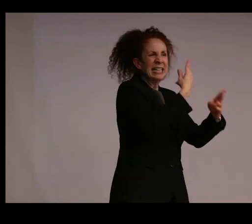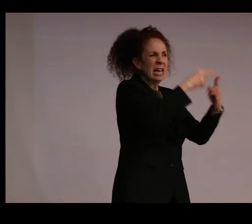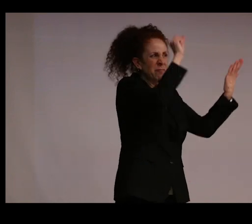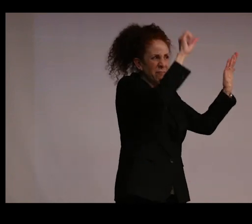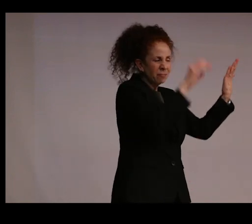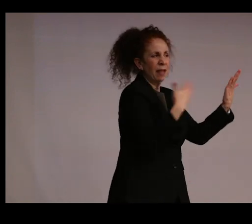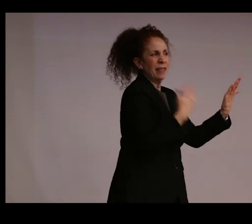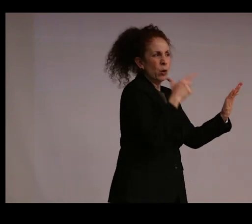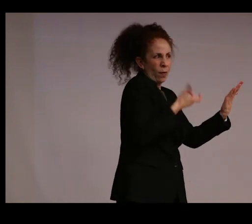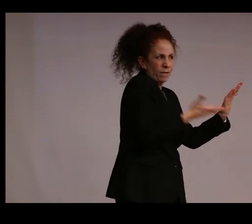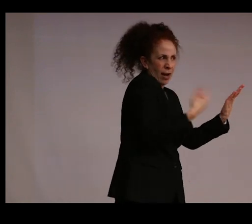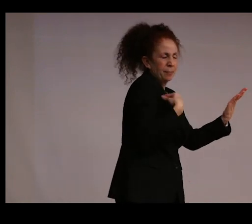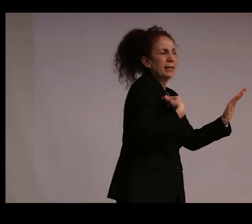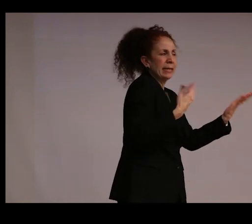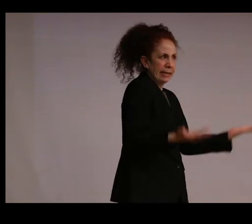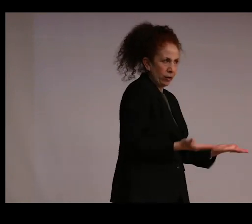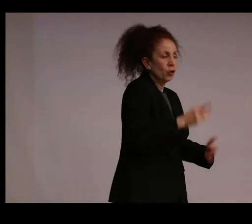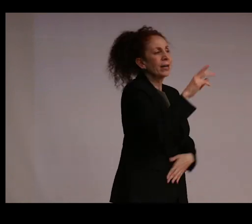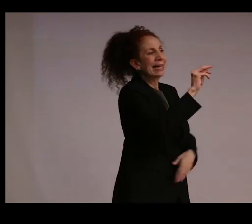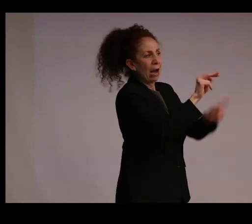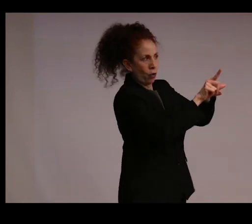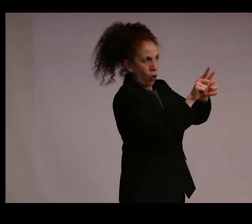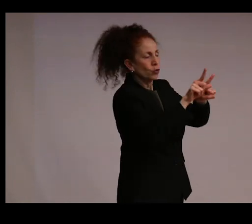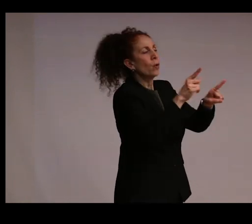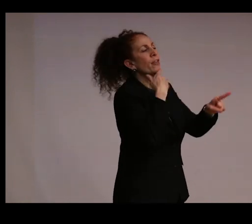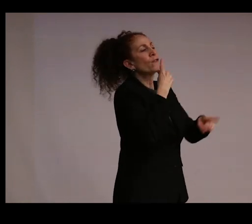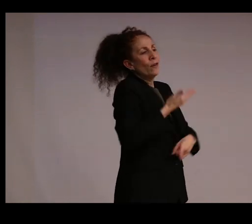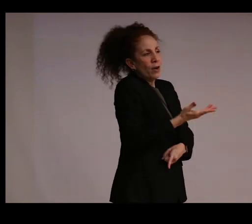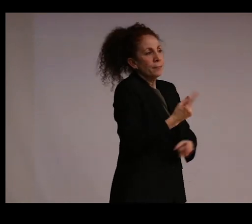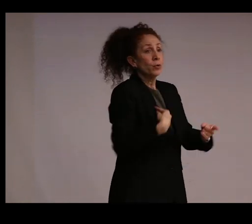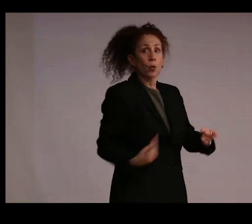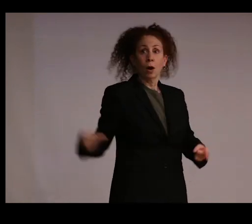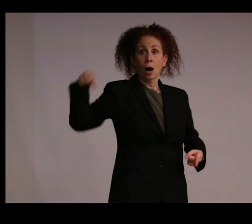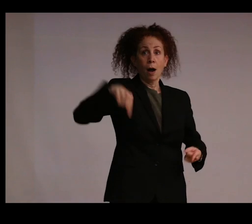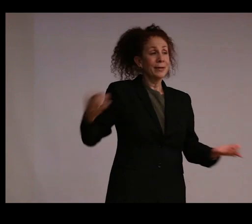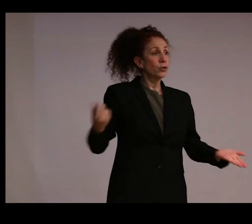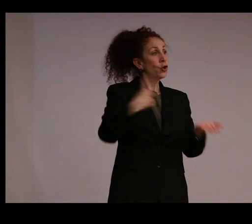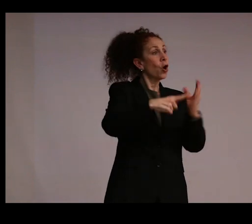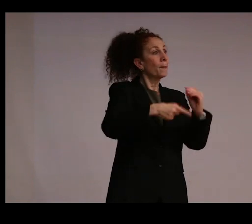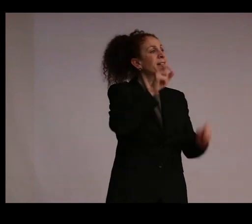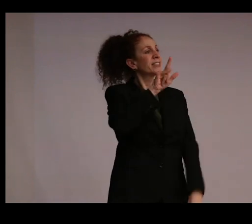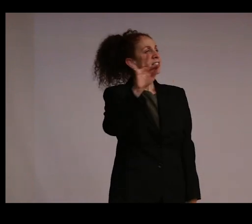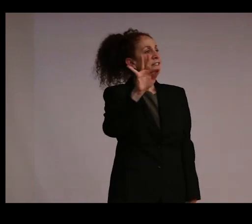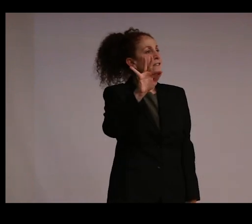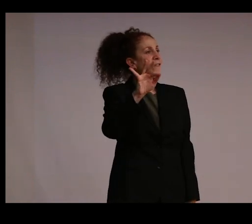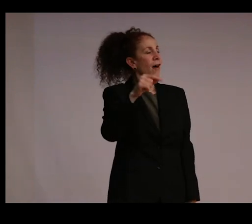Davis, and, of course, Karen Redrobe for the invitation to speak here about stuff. I'm obsessed with stuff.